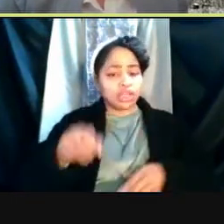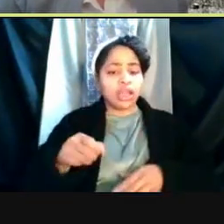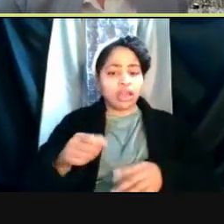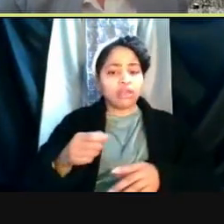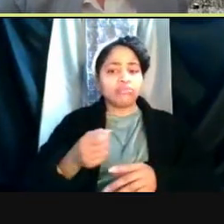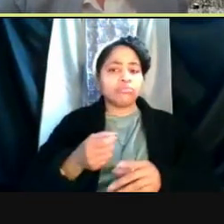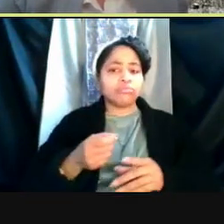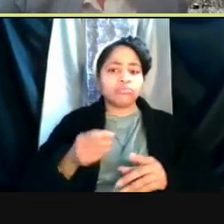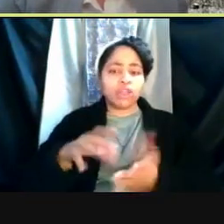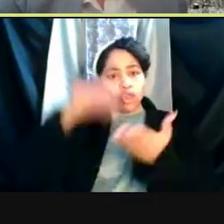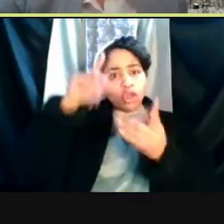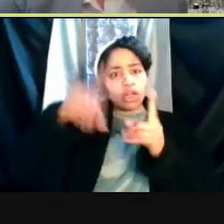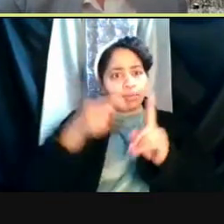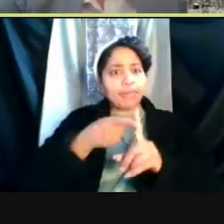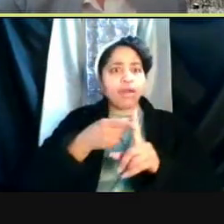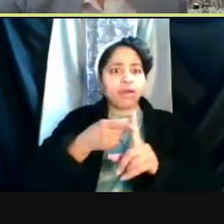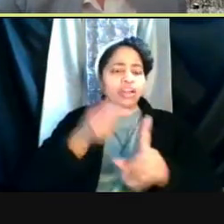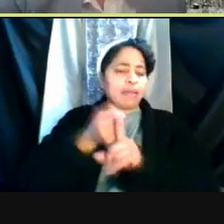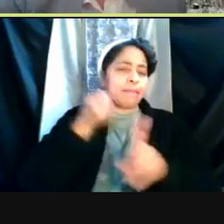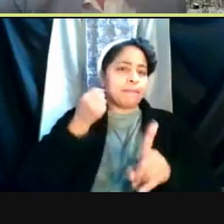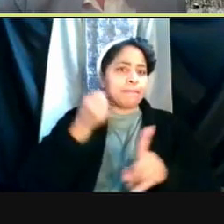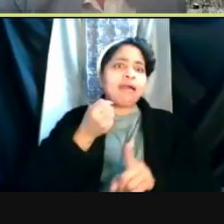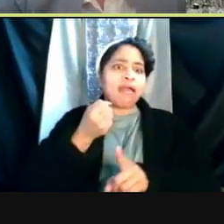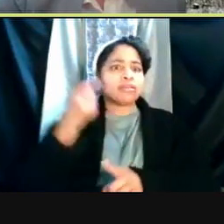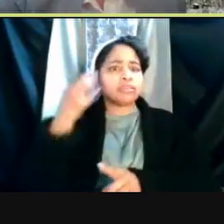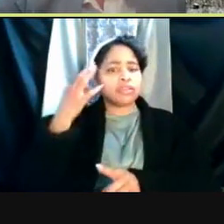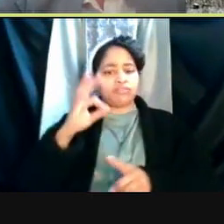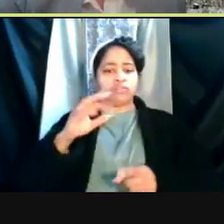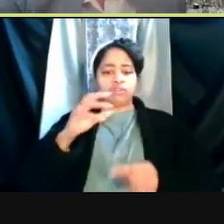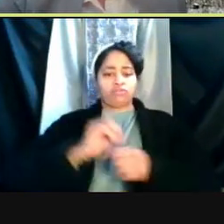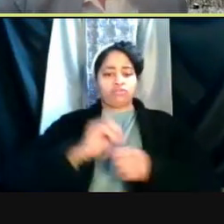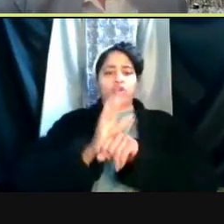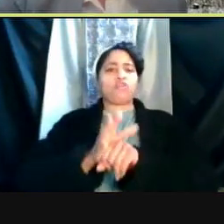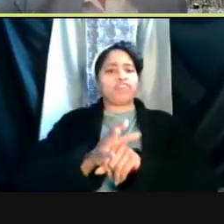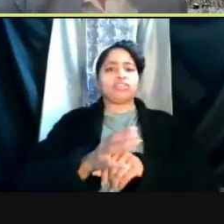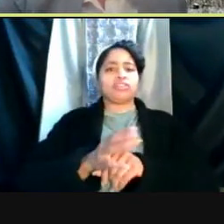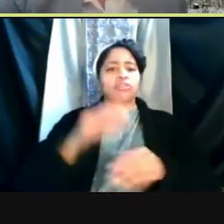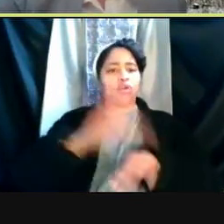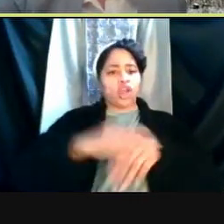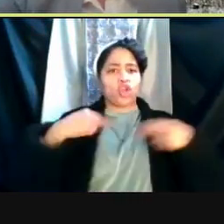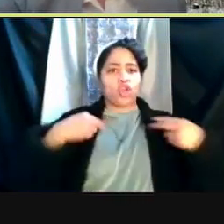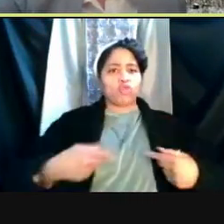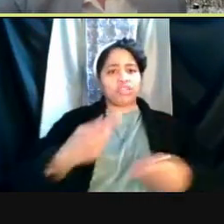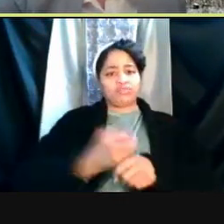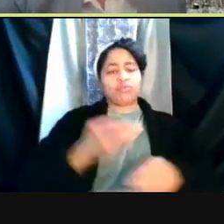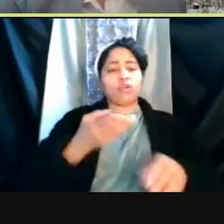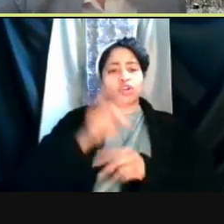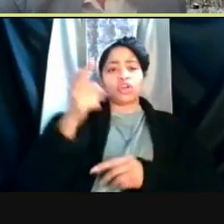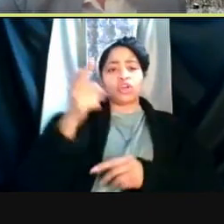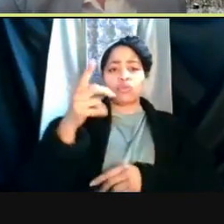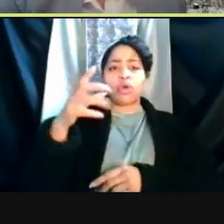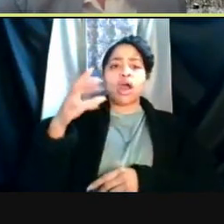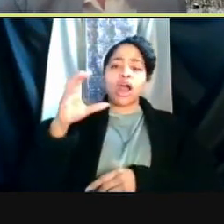on humans by studying more than the 23,000 samples from over 2,100 people who were infected with the COVID,